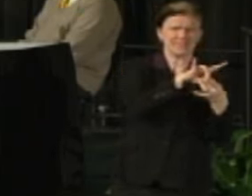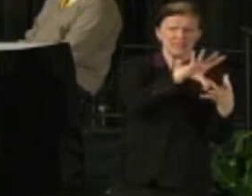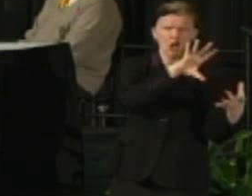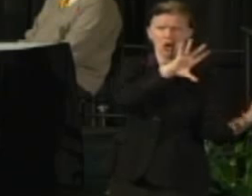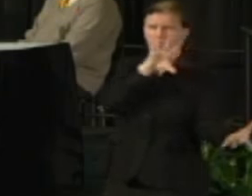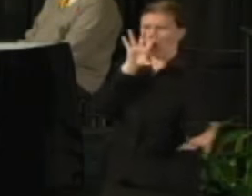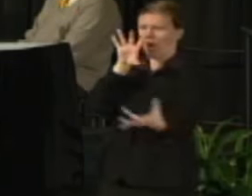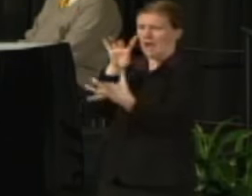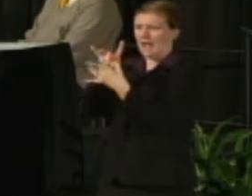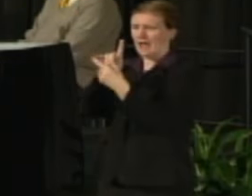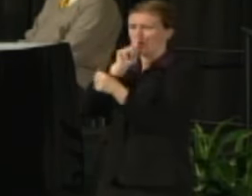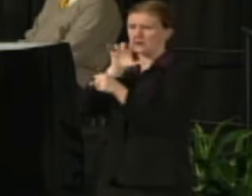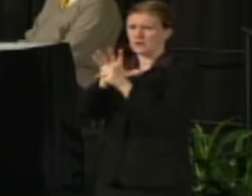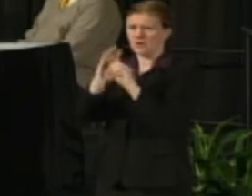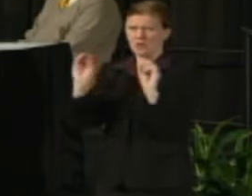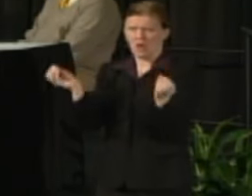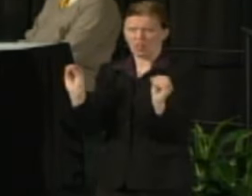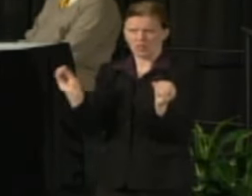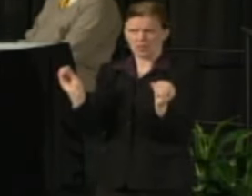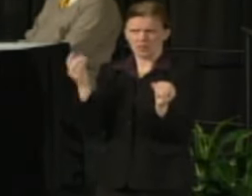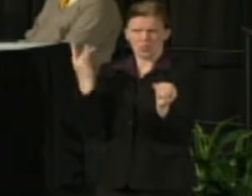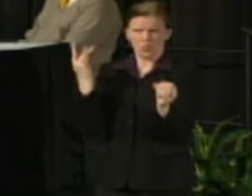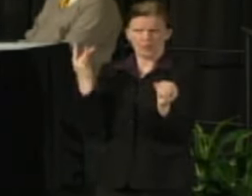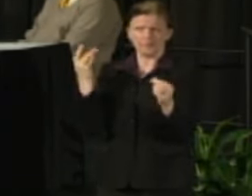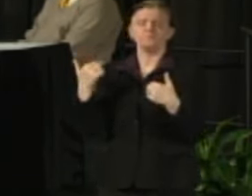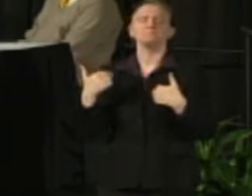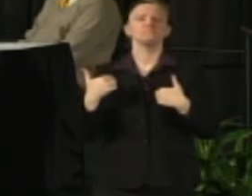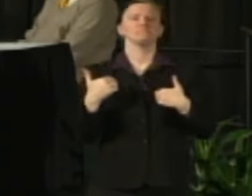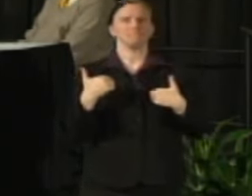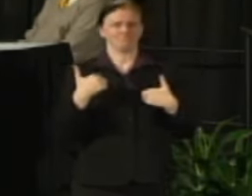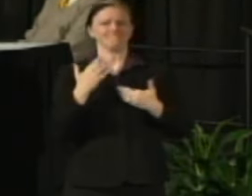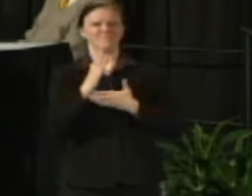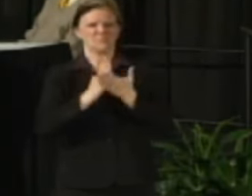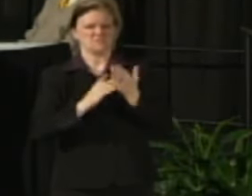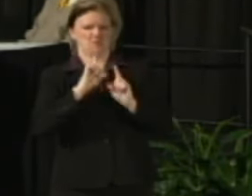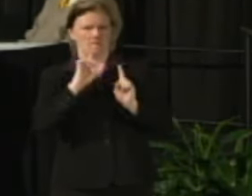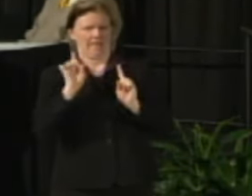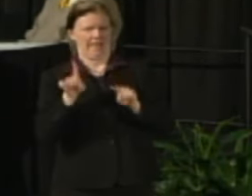of what this Public Authority would look like? Chancellor Mone: I could provide some answers but maybe more succinctly